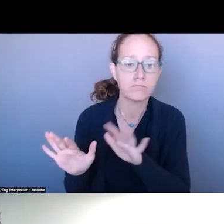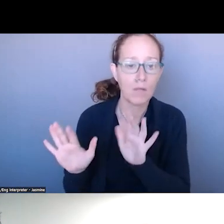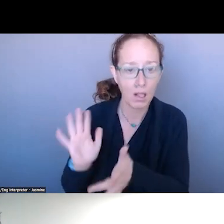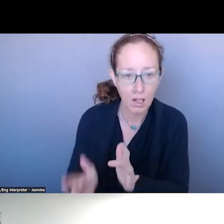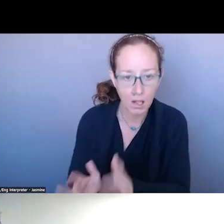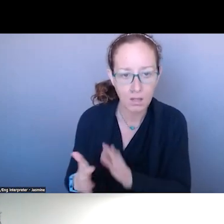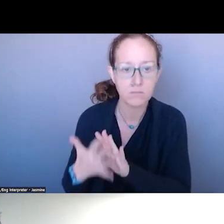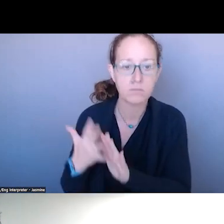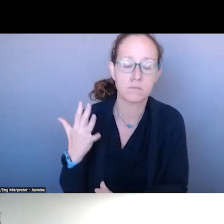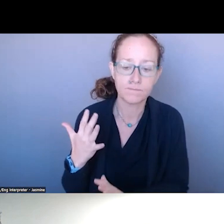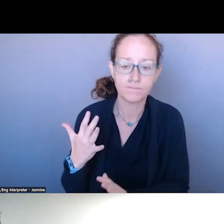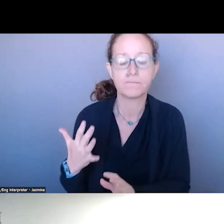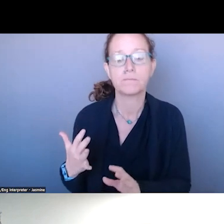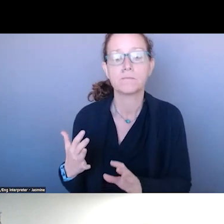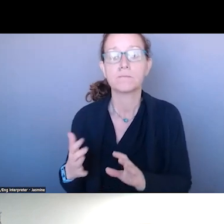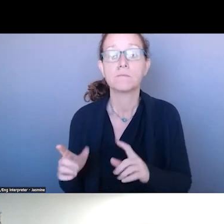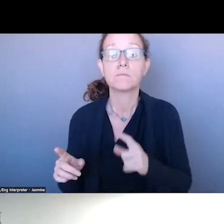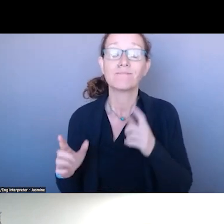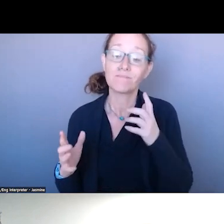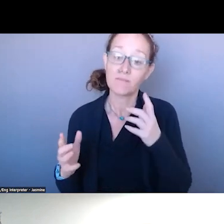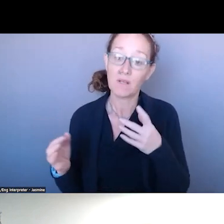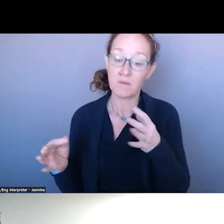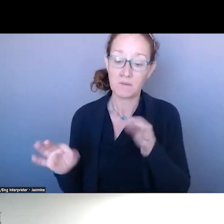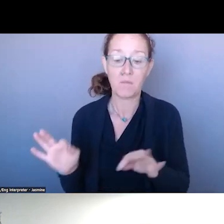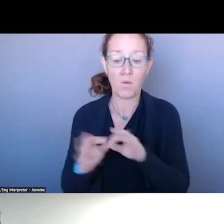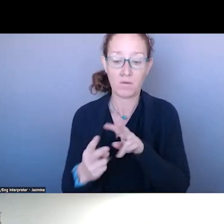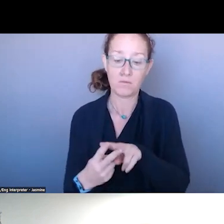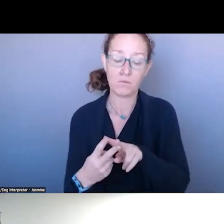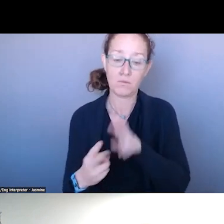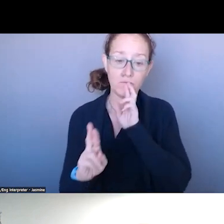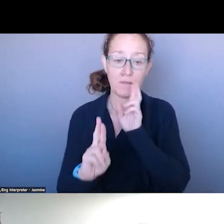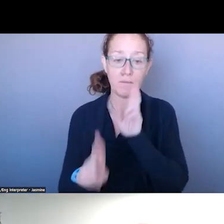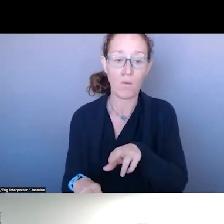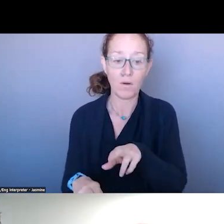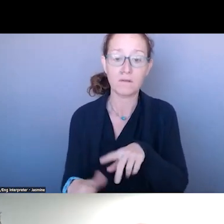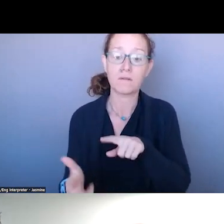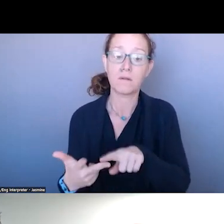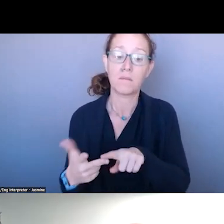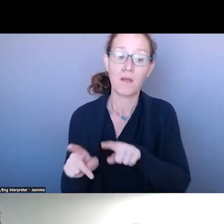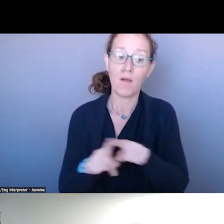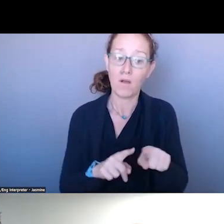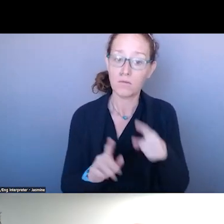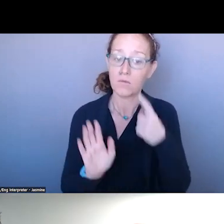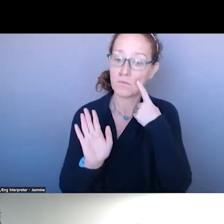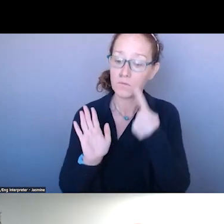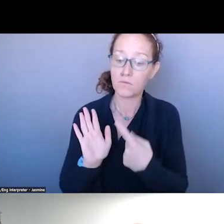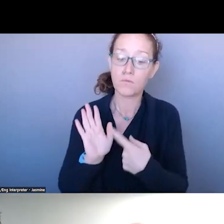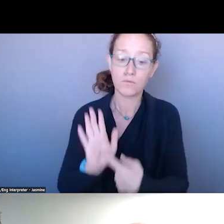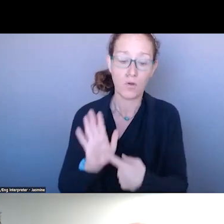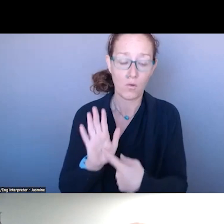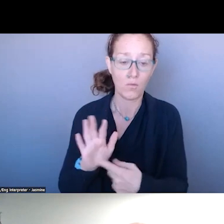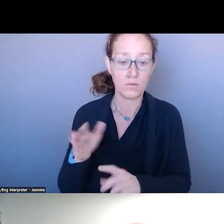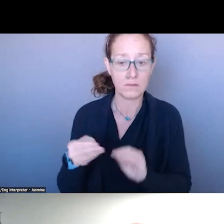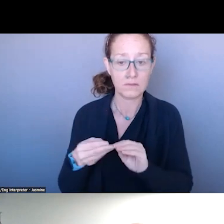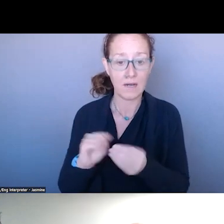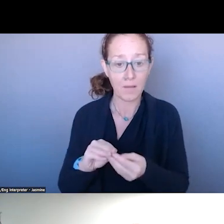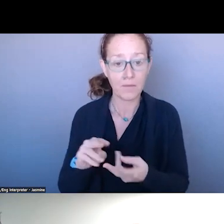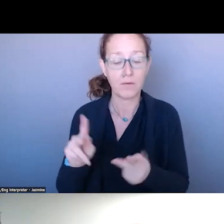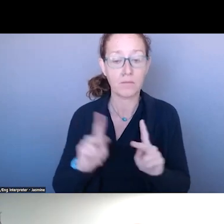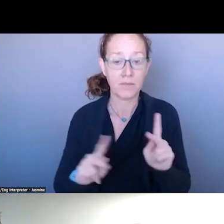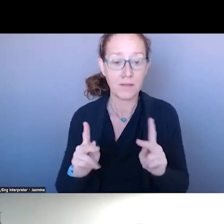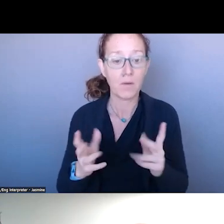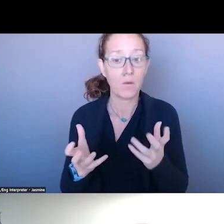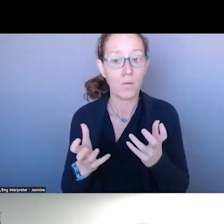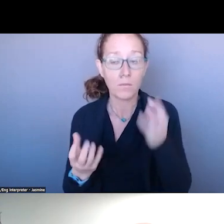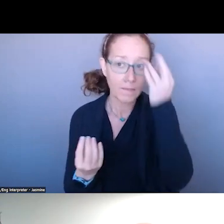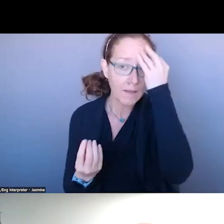SHOWED INCREASED IN SUICIDE IDEAS AND ATTEMPT PARTICULARLY AMONG ADOLESCENT GIRLS.